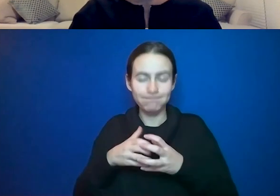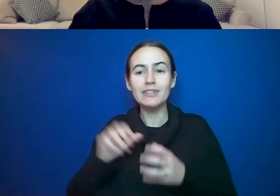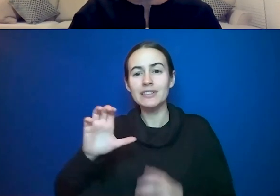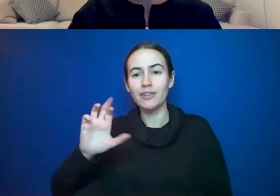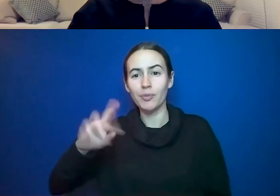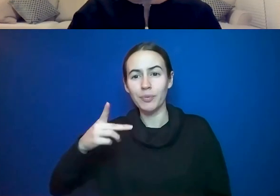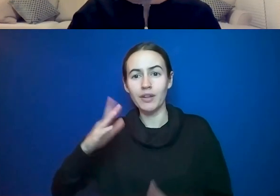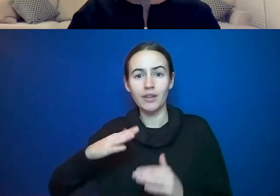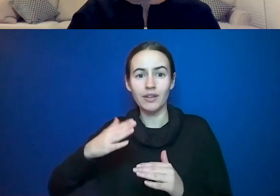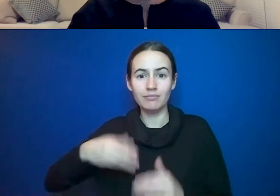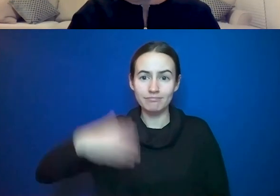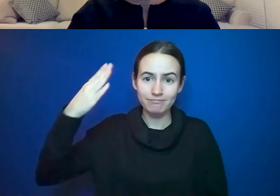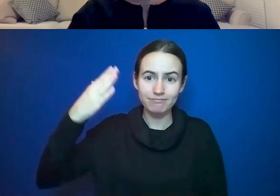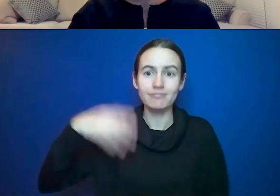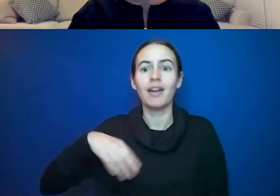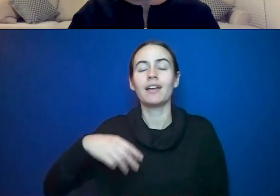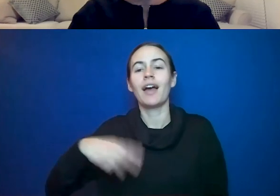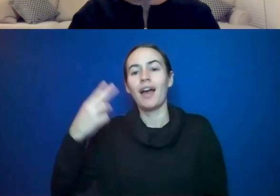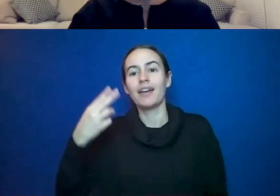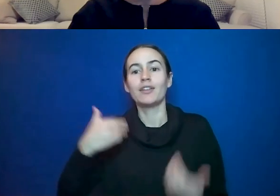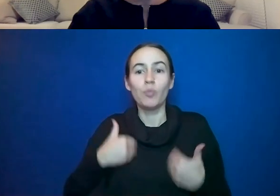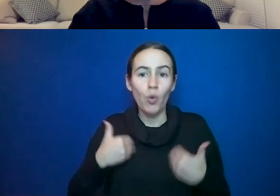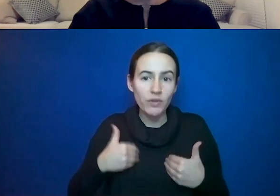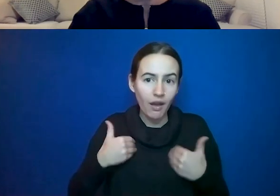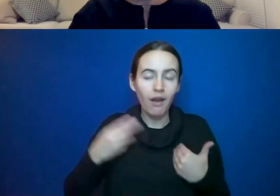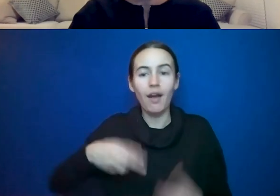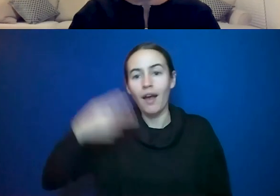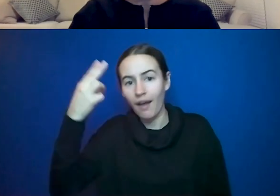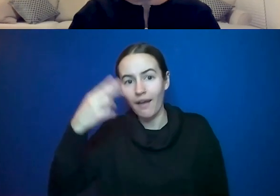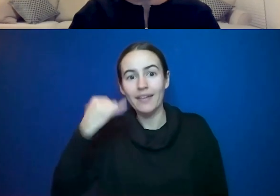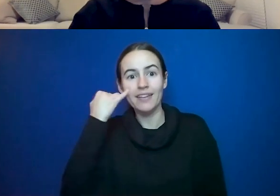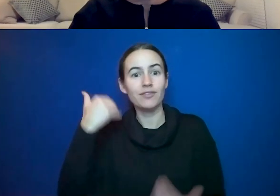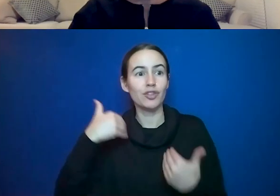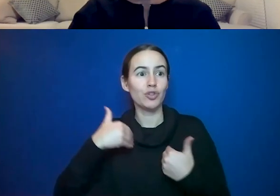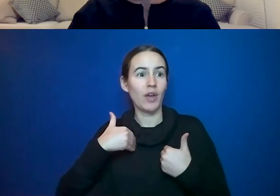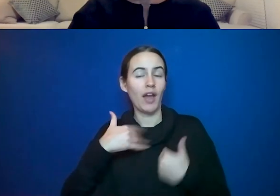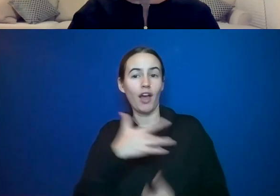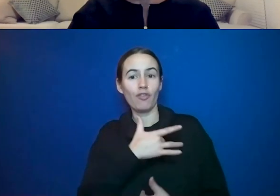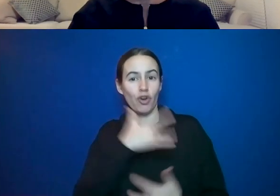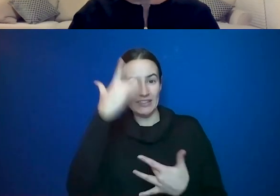up. If you have coronary disease in and nothing else, we don't know why, but your CRP is up. So